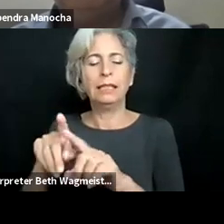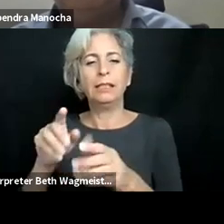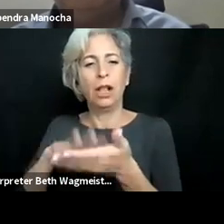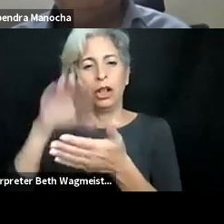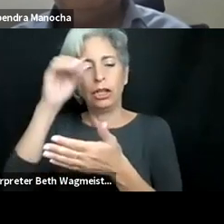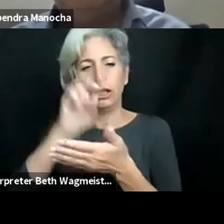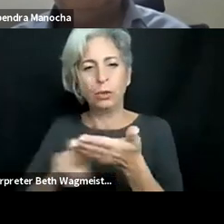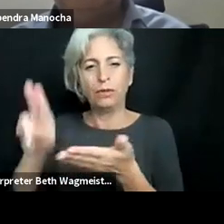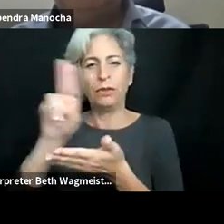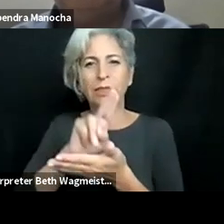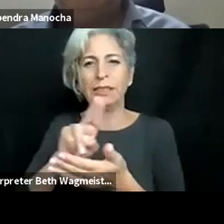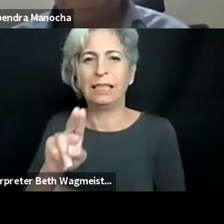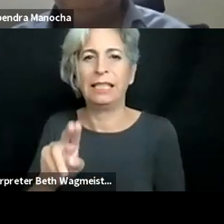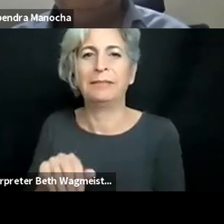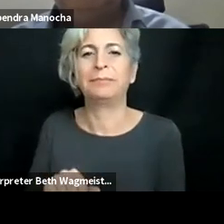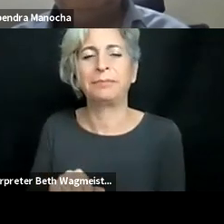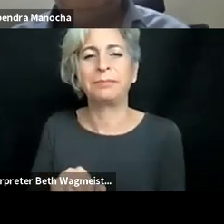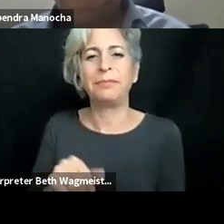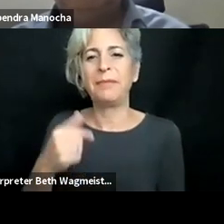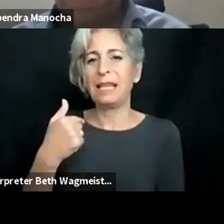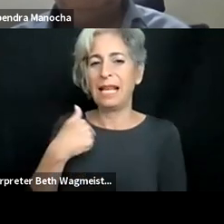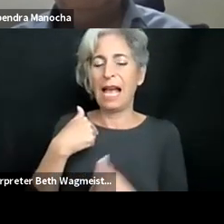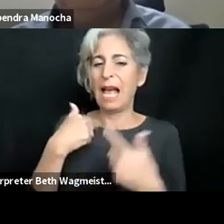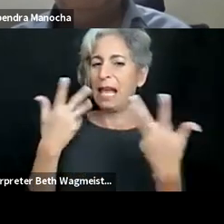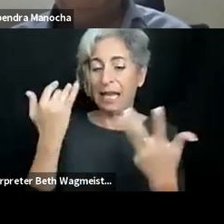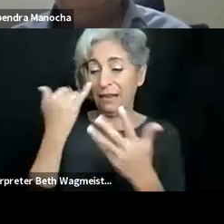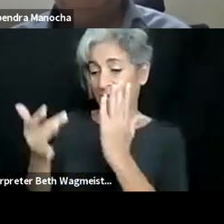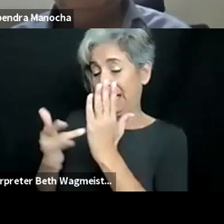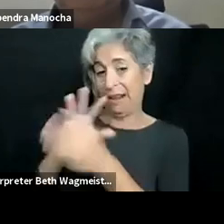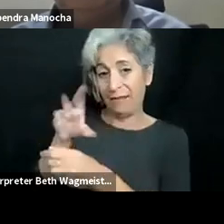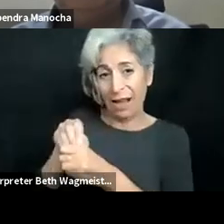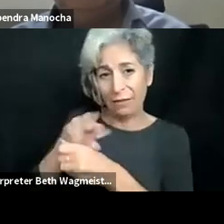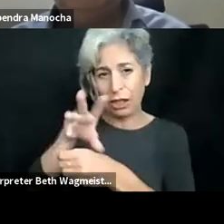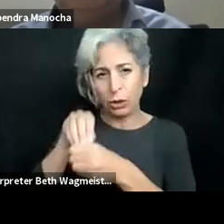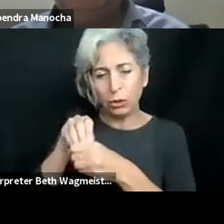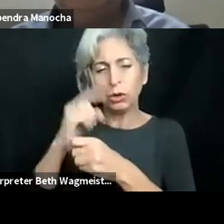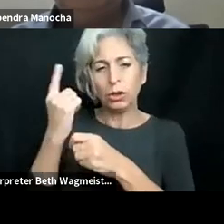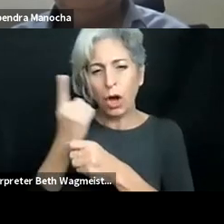hank you. My name is Alejandro Rodribuez Ascaso, I'm a lecturer and